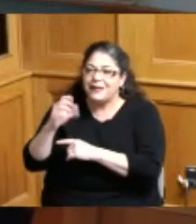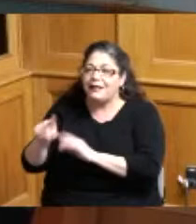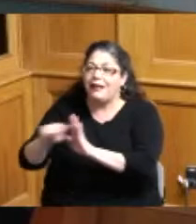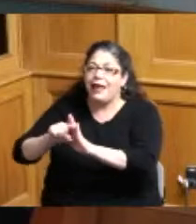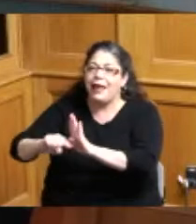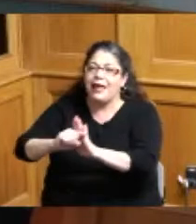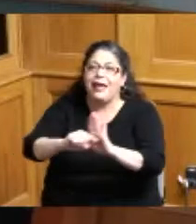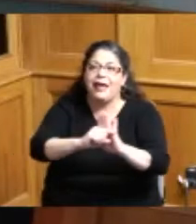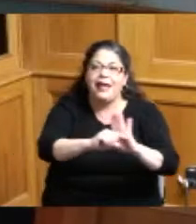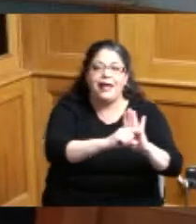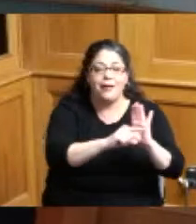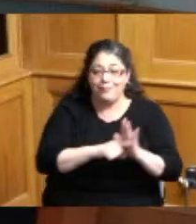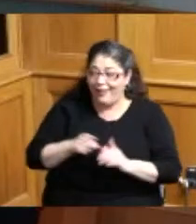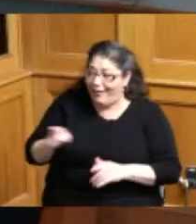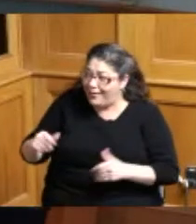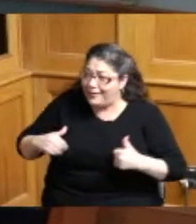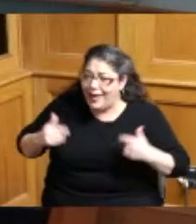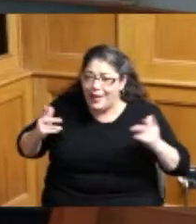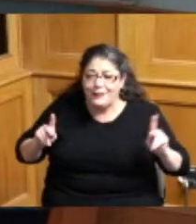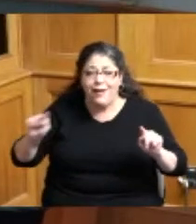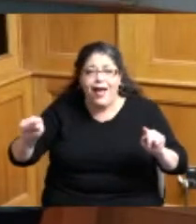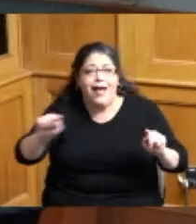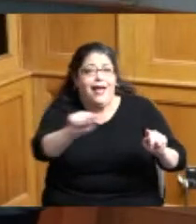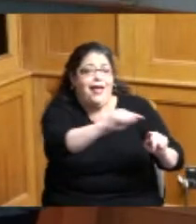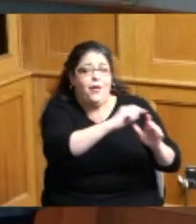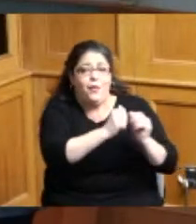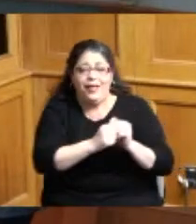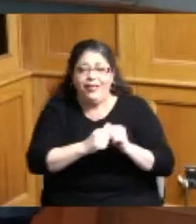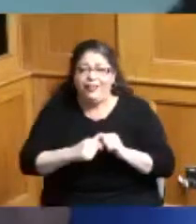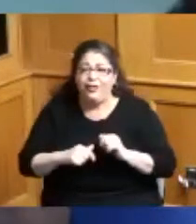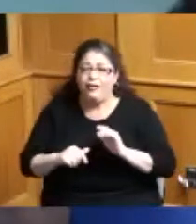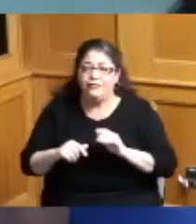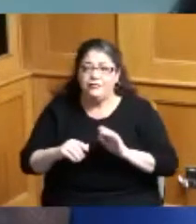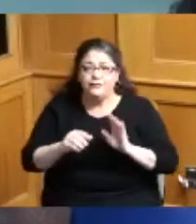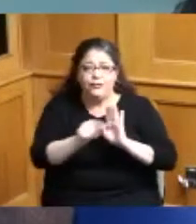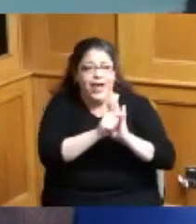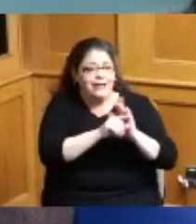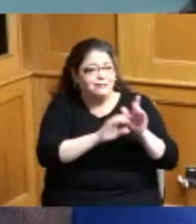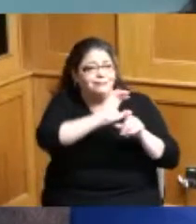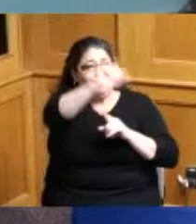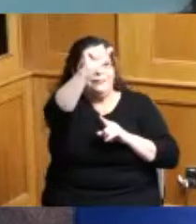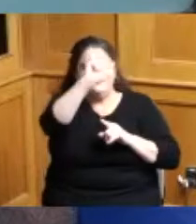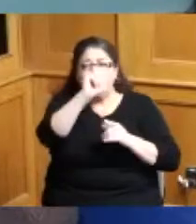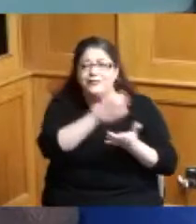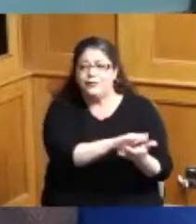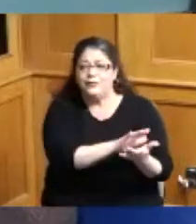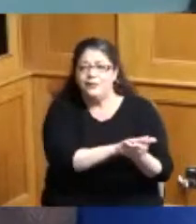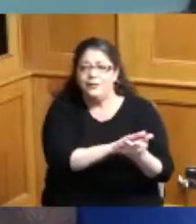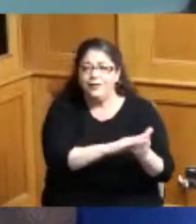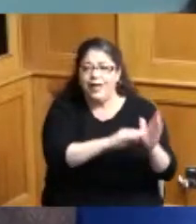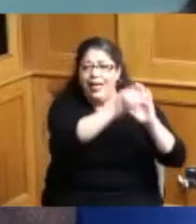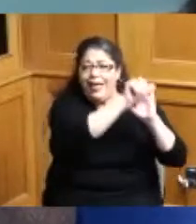with the grades and everything and you see alums that go further and I just do want to recognize